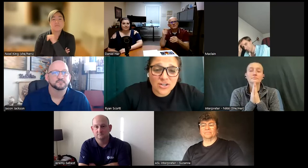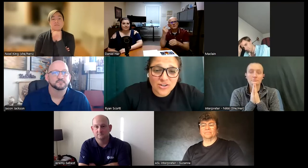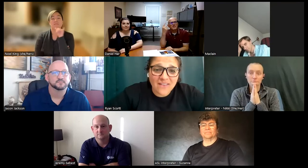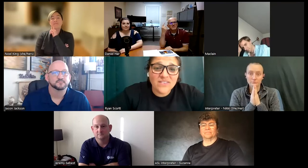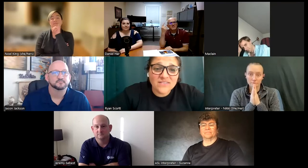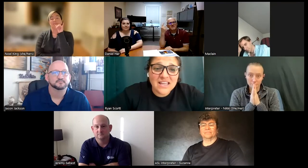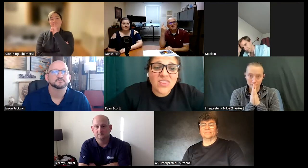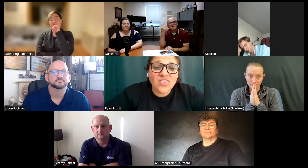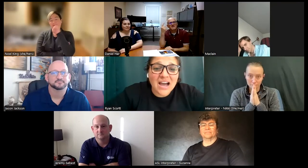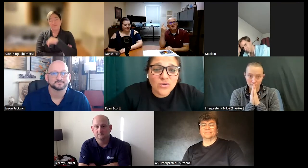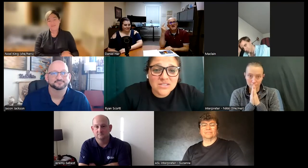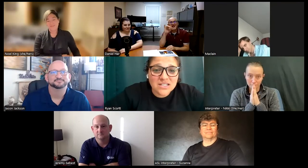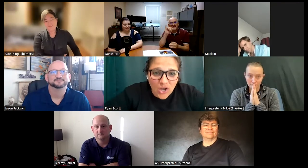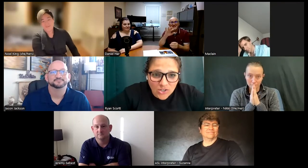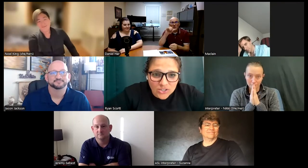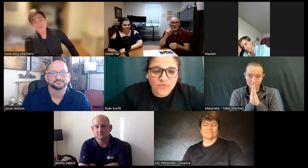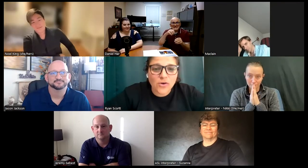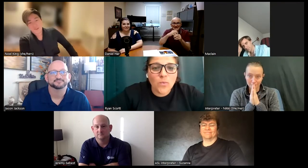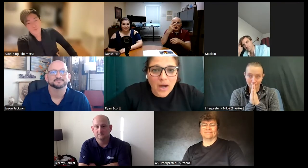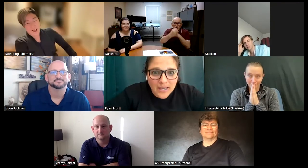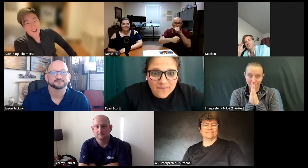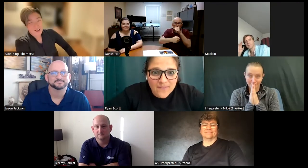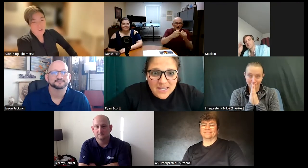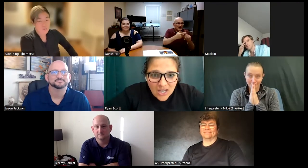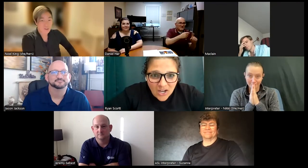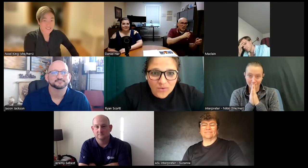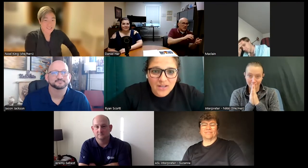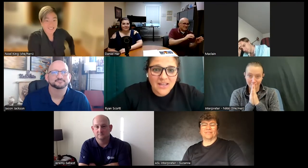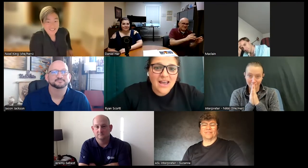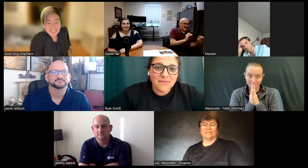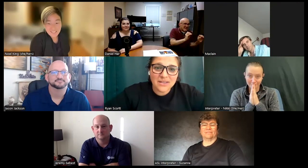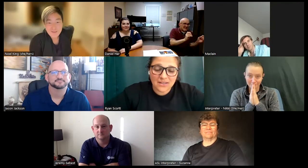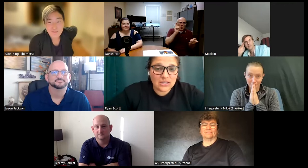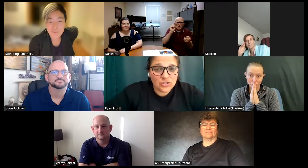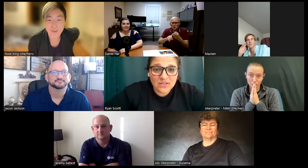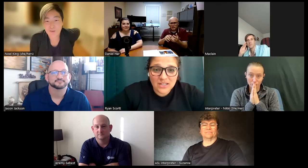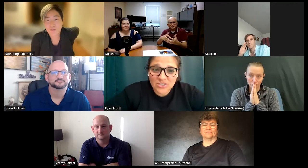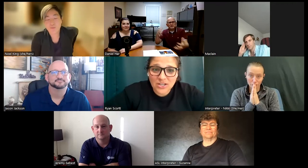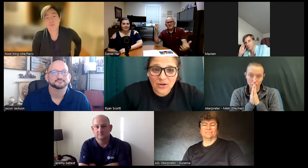750 000 for one video I mean two years ago